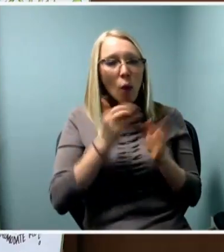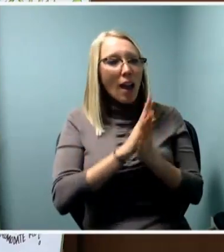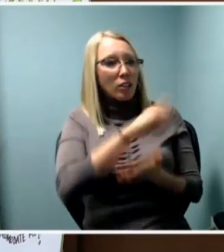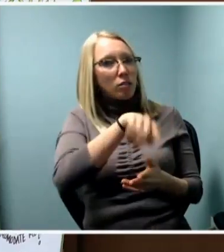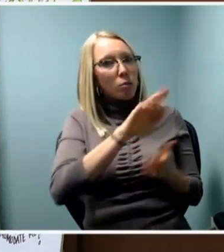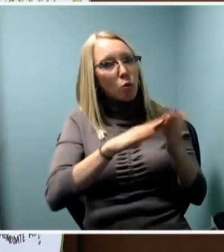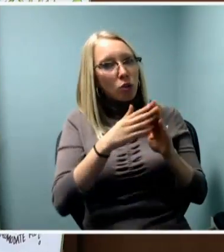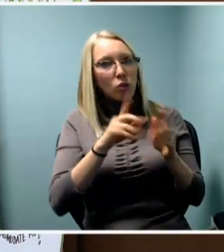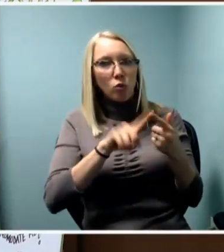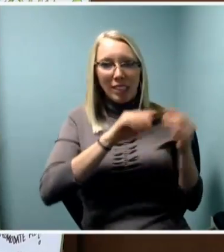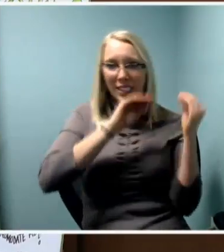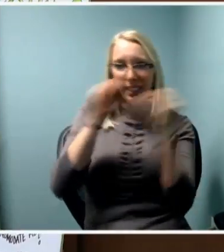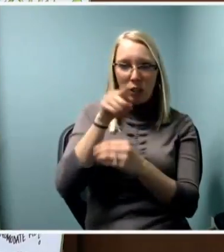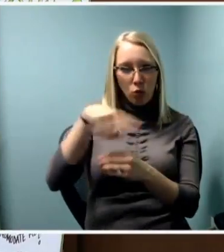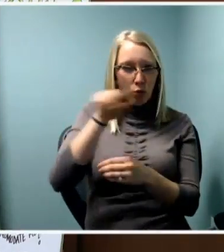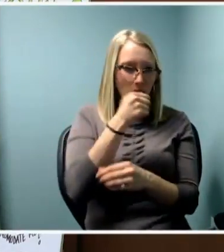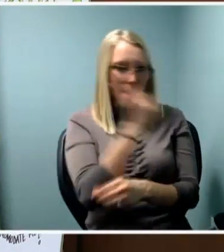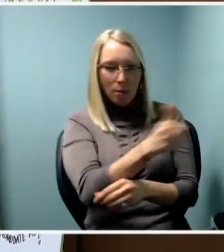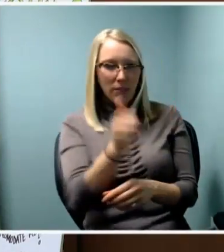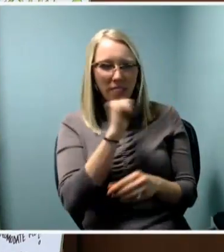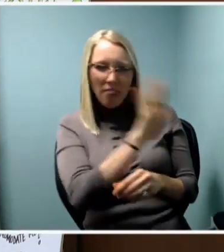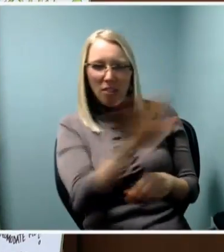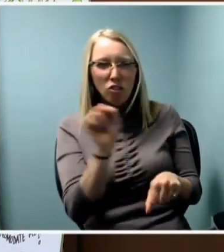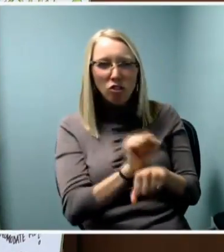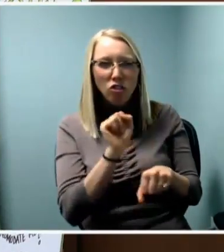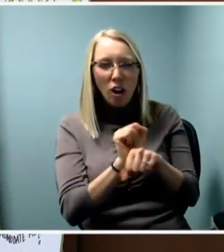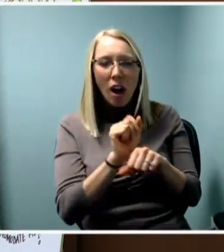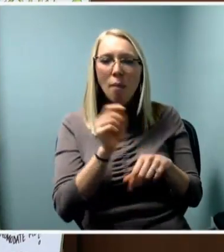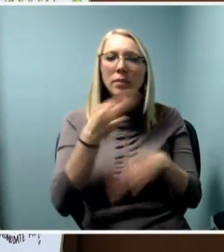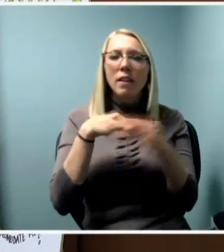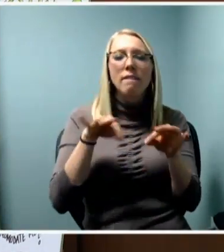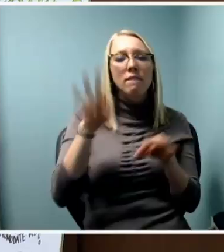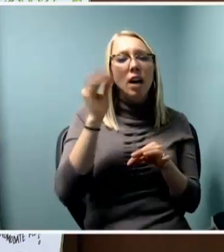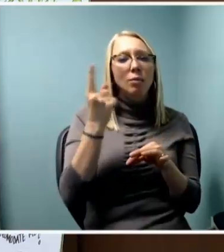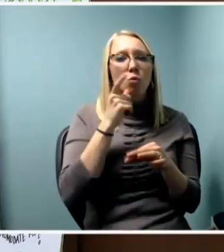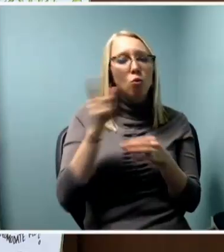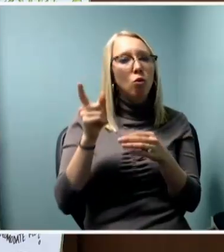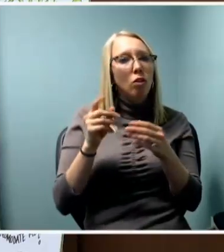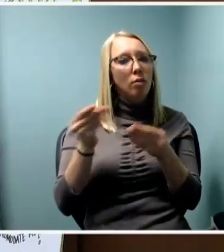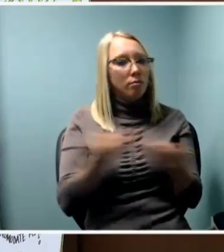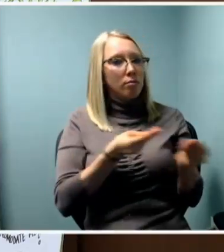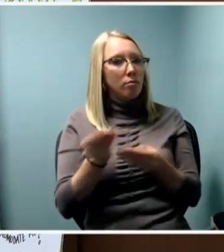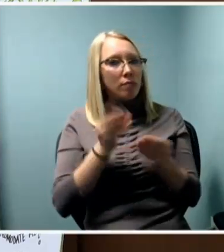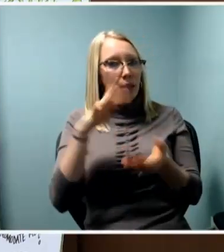but rather working with folks who identify as educators and who have the cultural capital to connect you